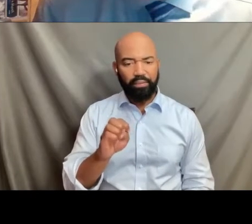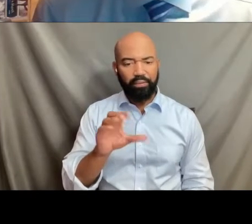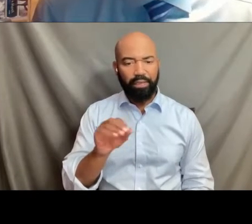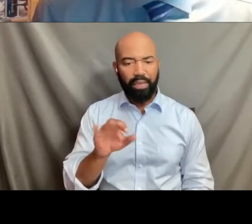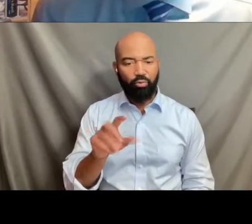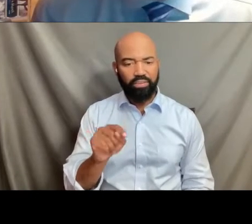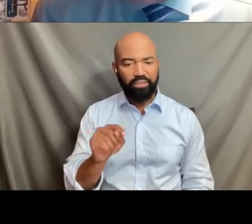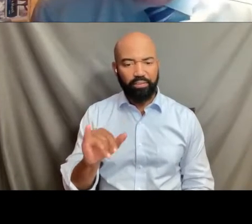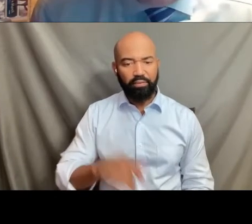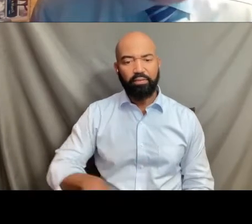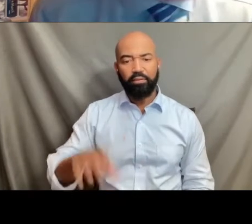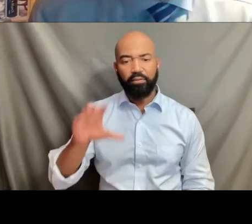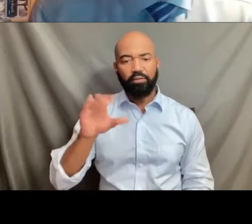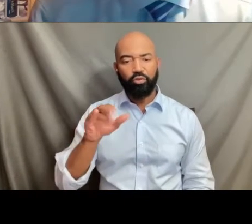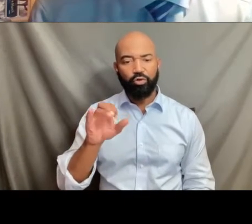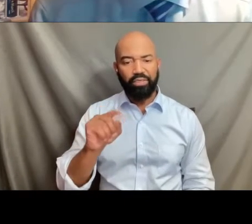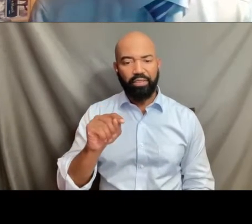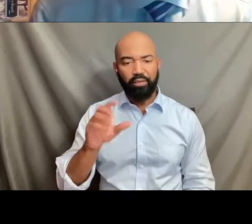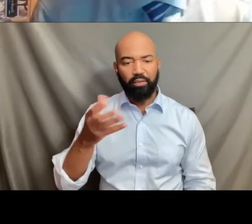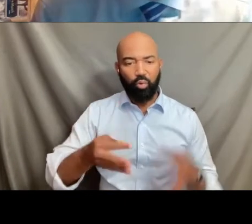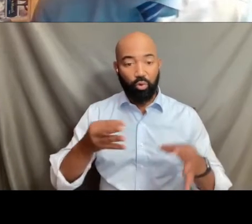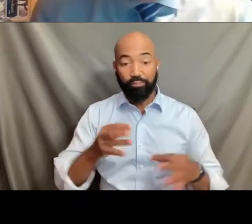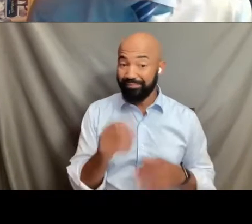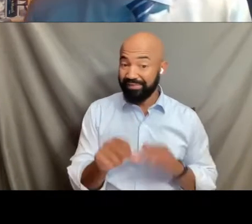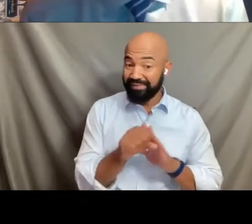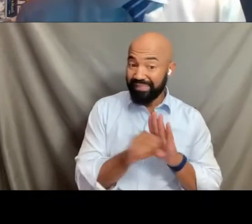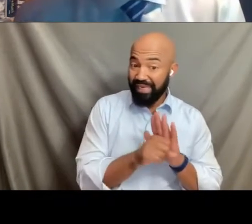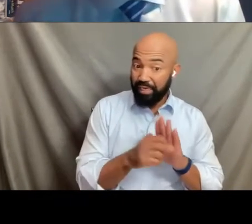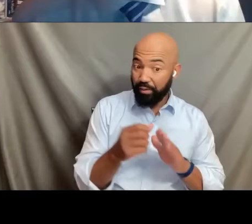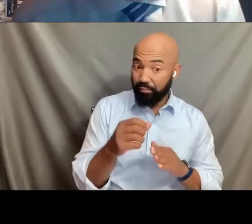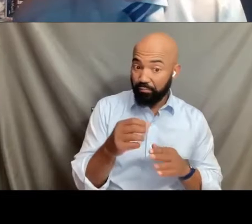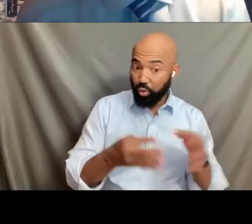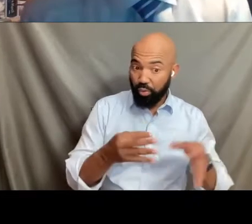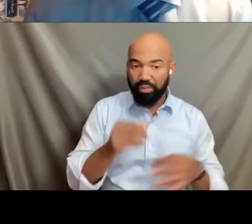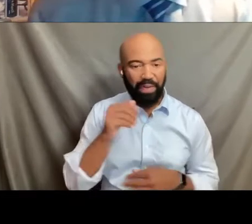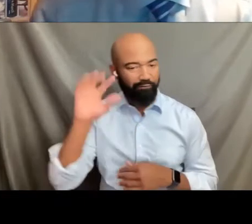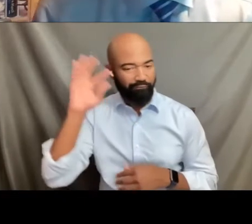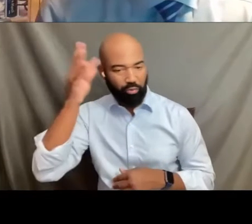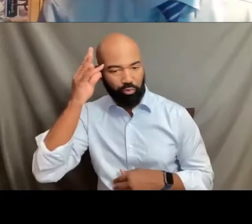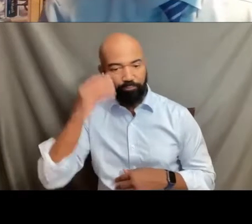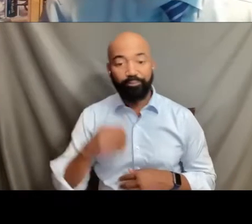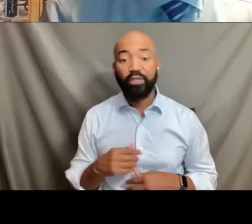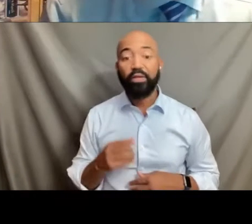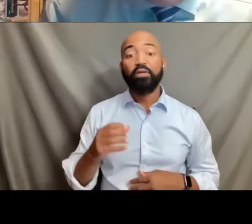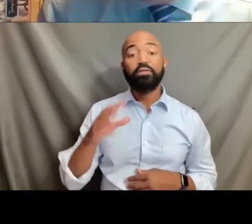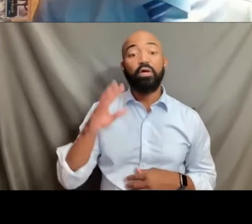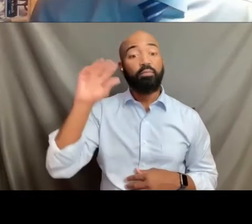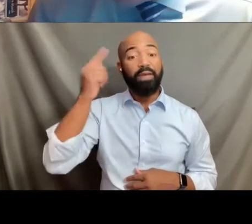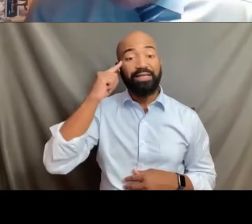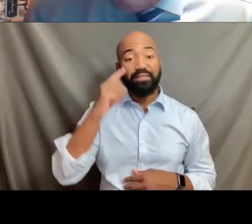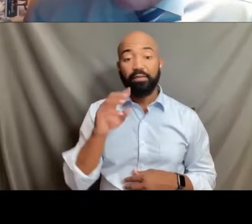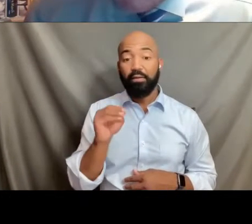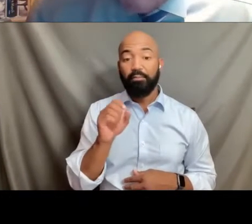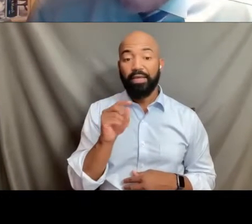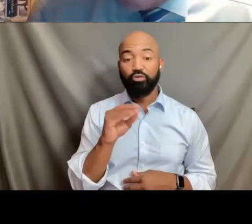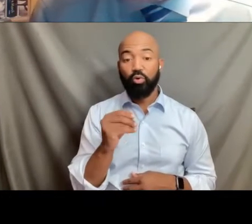This is in the state court, not the federal court, the Madison Metropolitan School District. They were challenging,